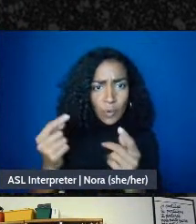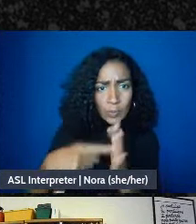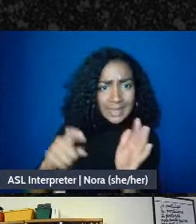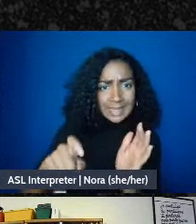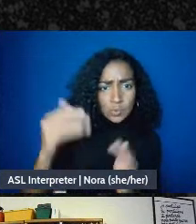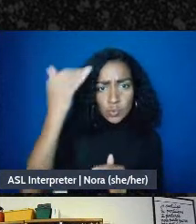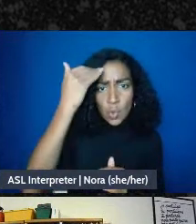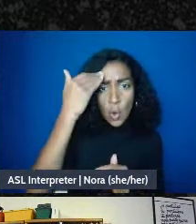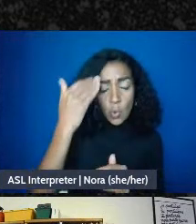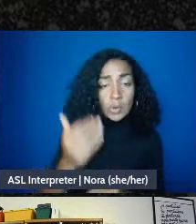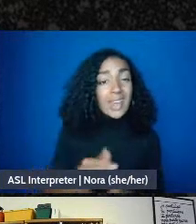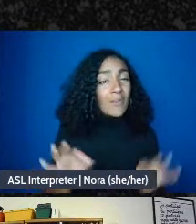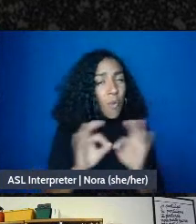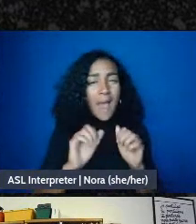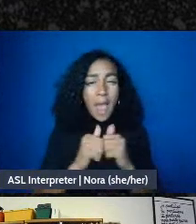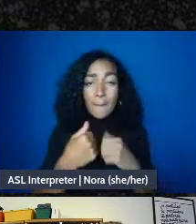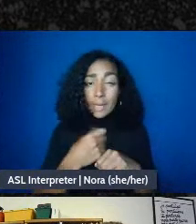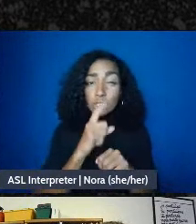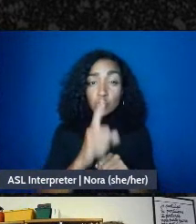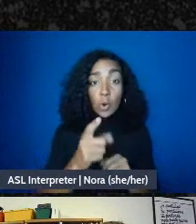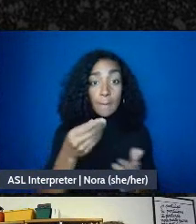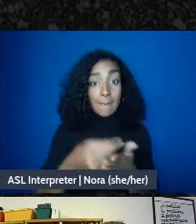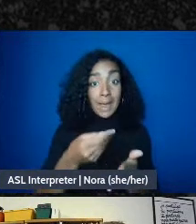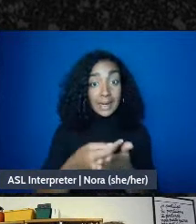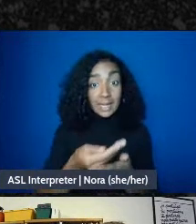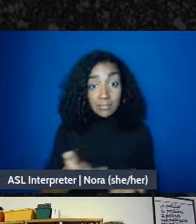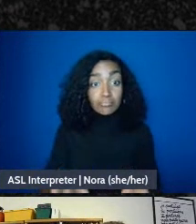which were then used to bail people out of jail or put people,